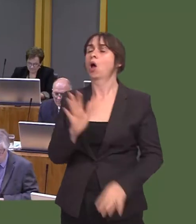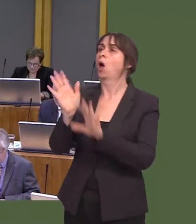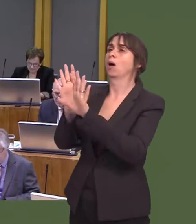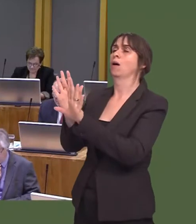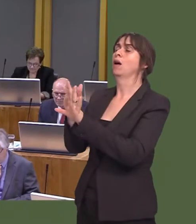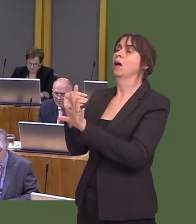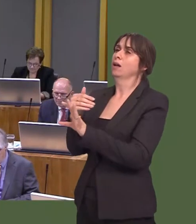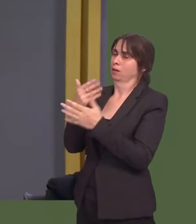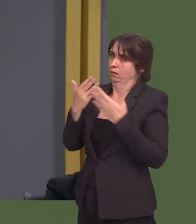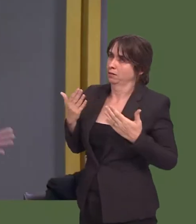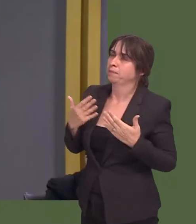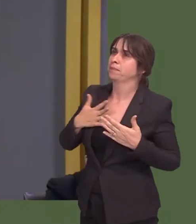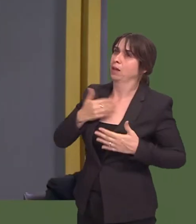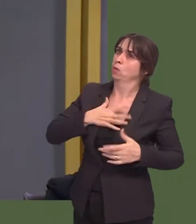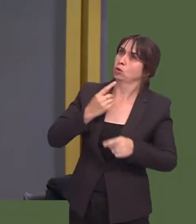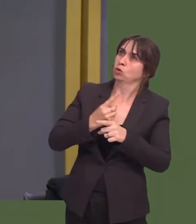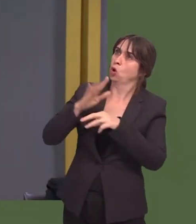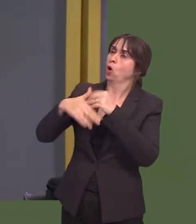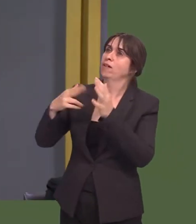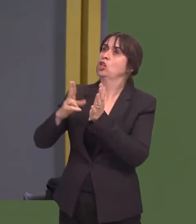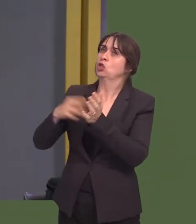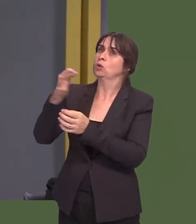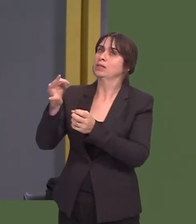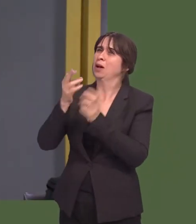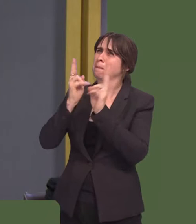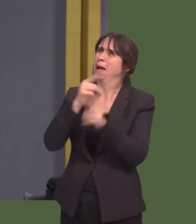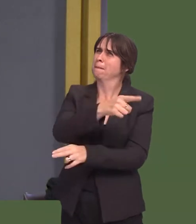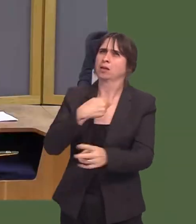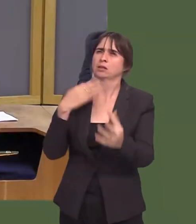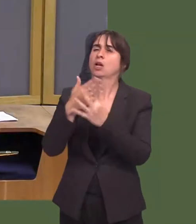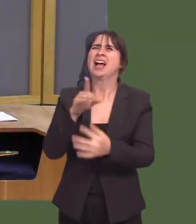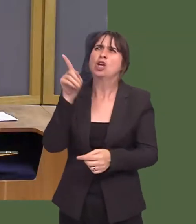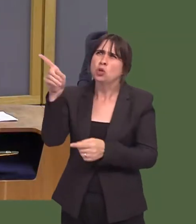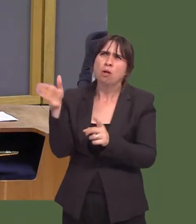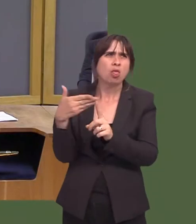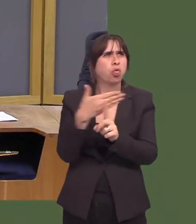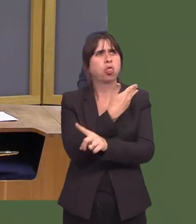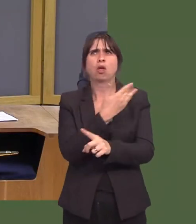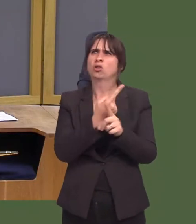to talk about the Newtown bypass, which has just been referenced. Y Llywydd / The Llywydd: Itís stretching it slightly to talk about Carmarthenshire. Lee Waters: Indeed.